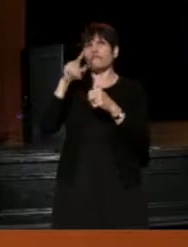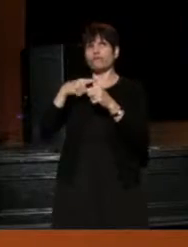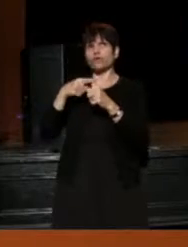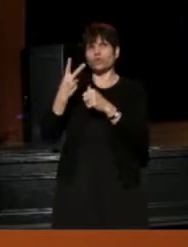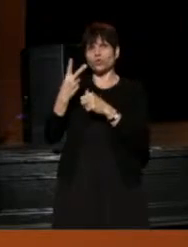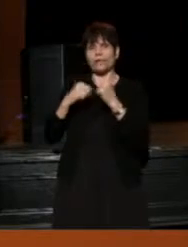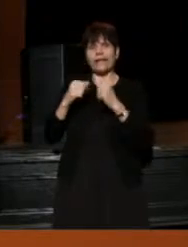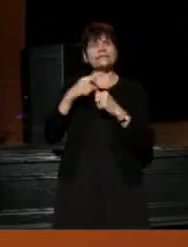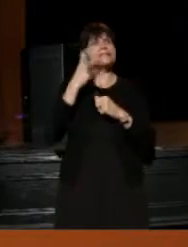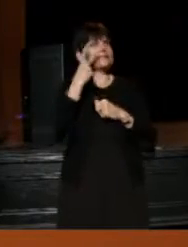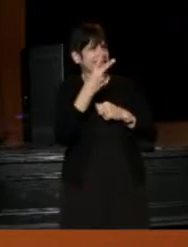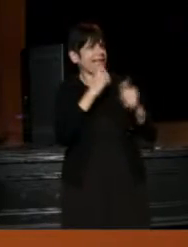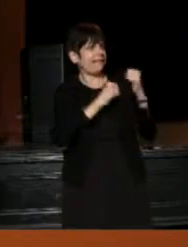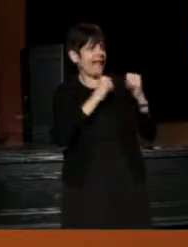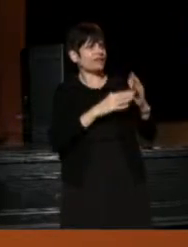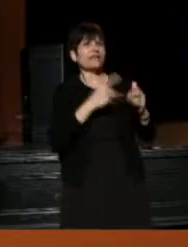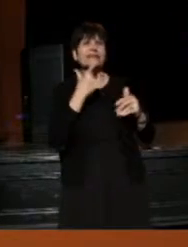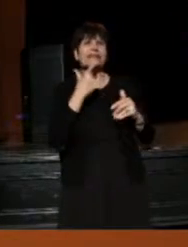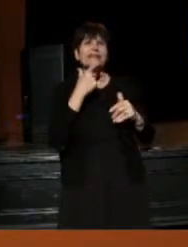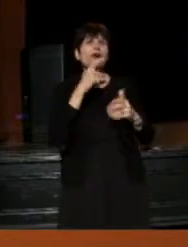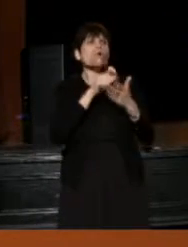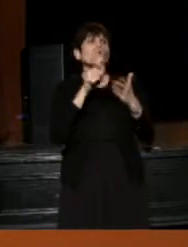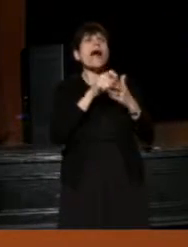but he'd seen the actors, and I said, "Write a play for them."